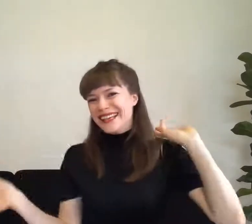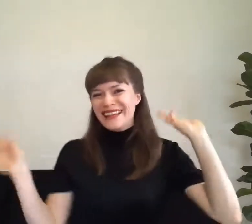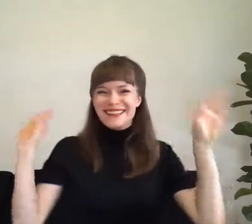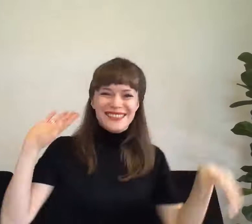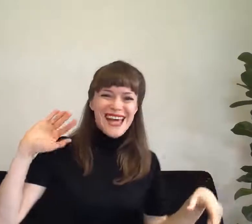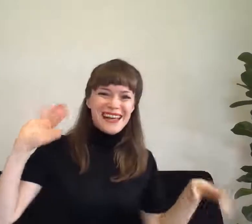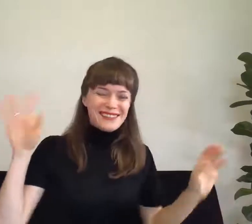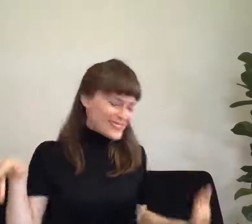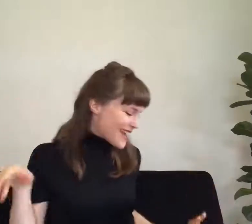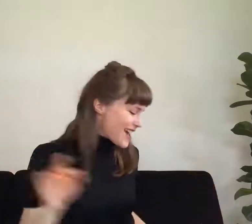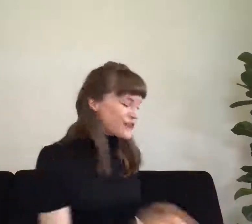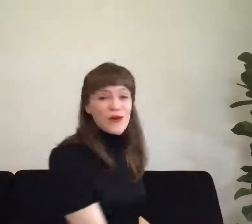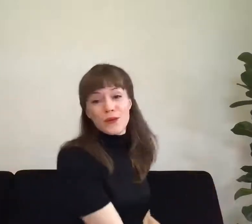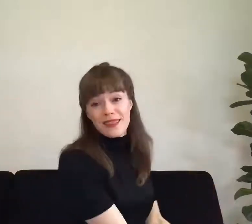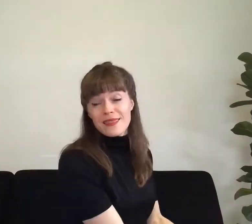I'm a Jingle jangle scarecrow